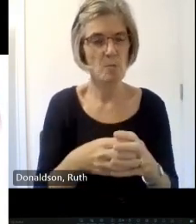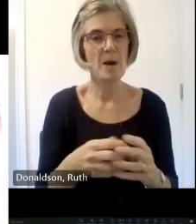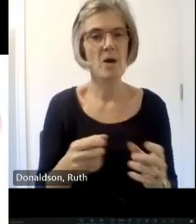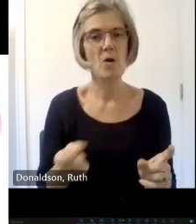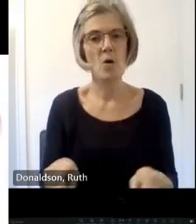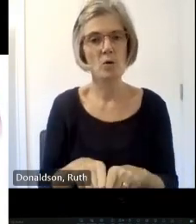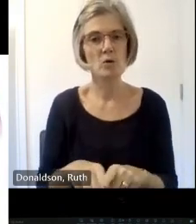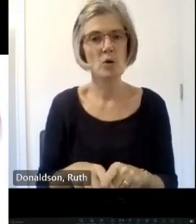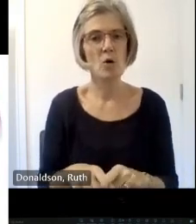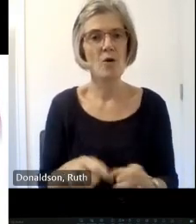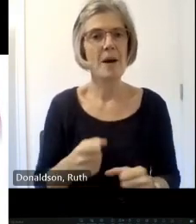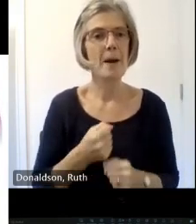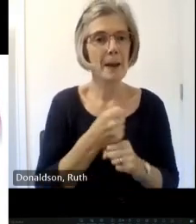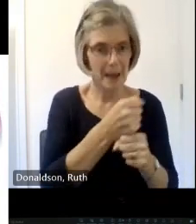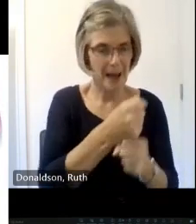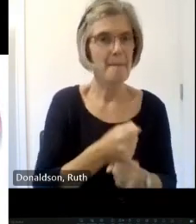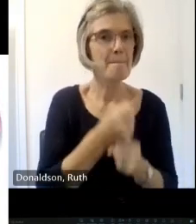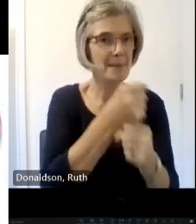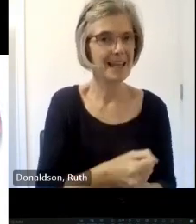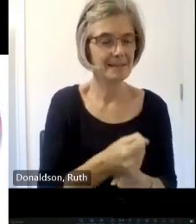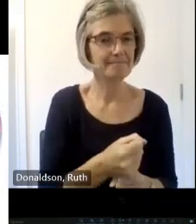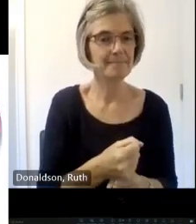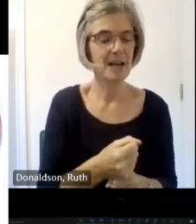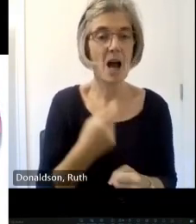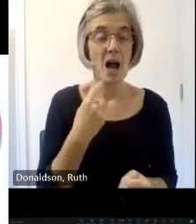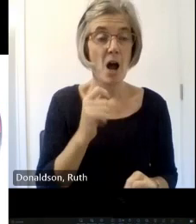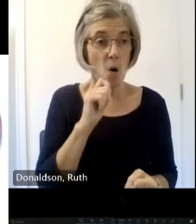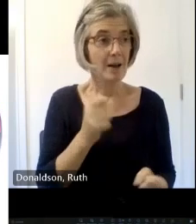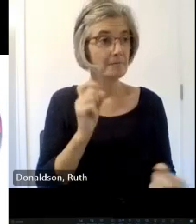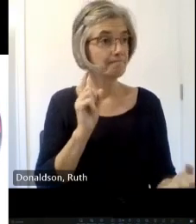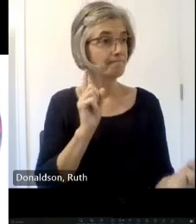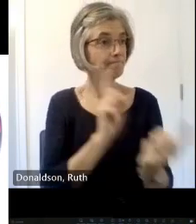here all day to answer any questions without Make Your Mark and will be at the end of the day but